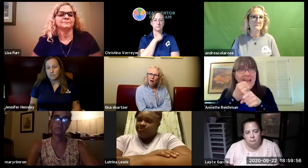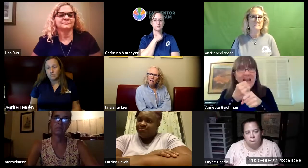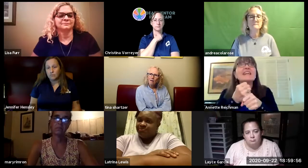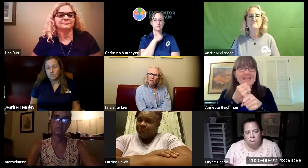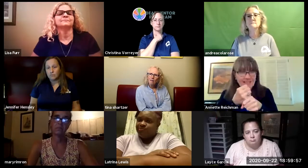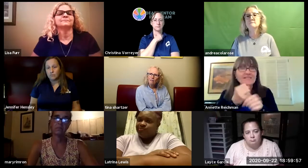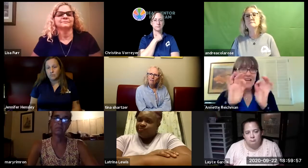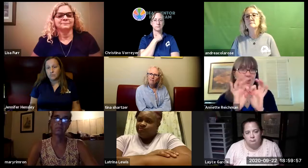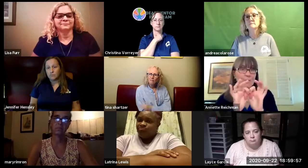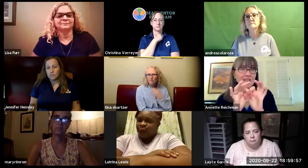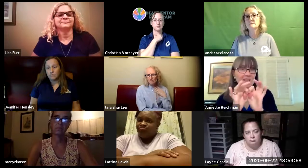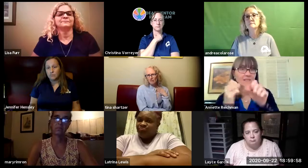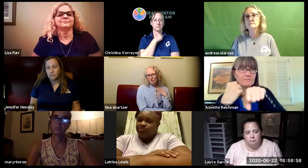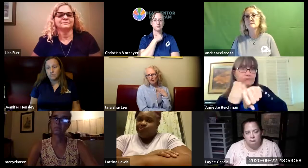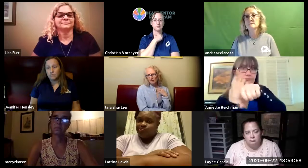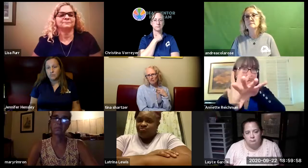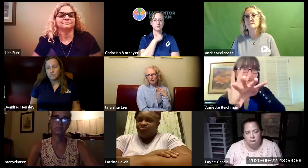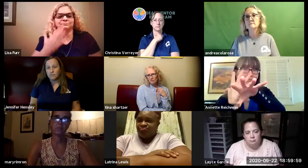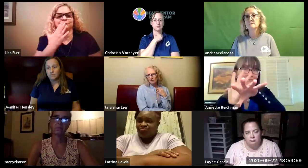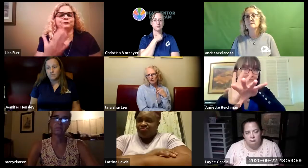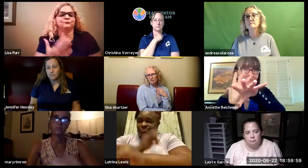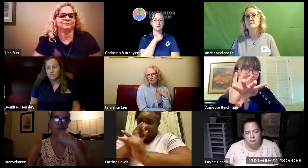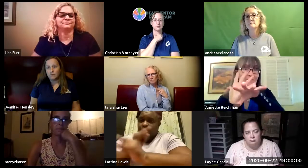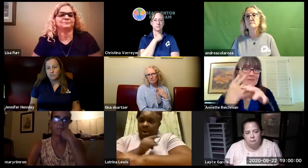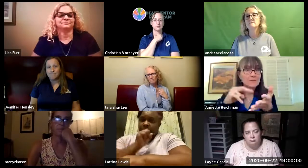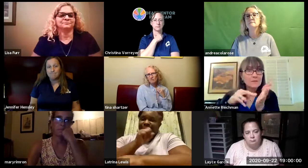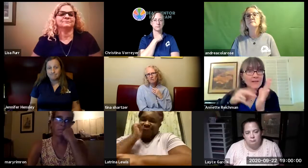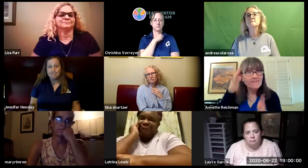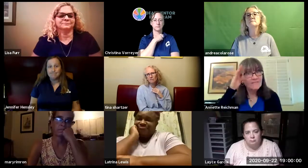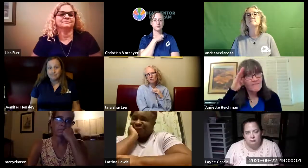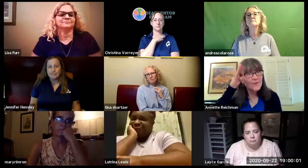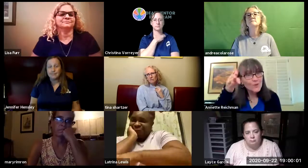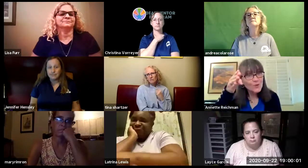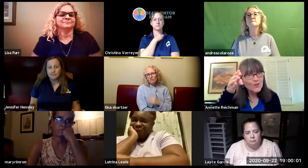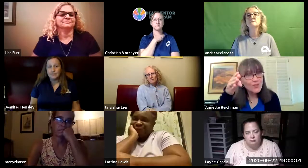interpreting services for a couple of years who are now receiving these